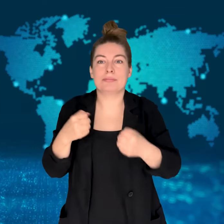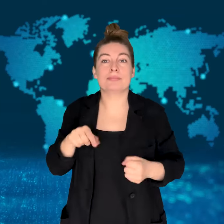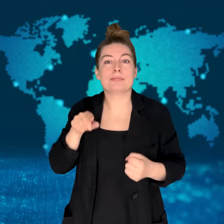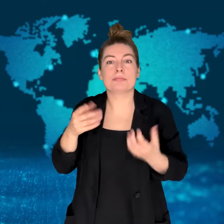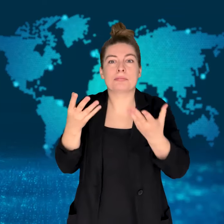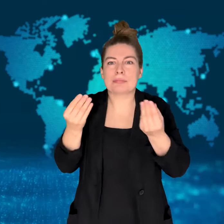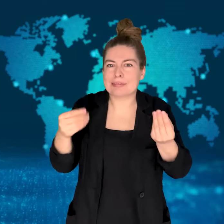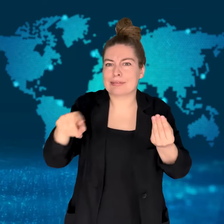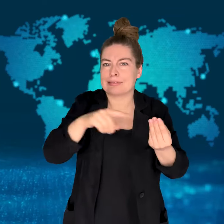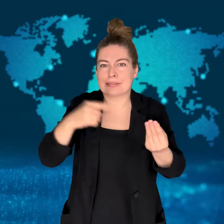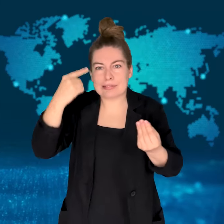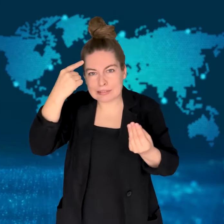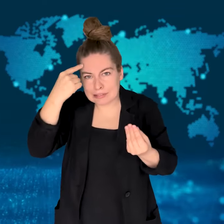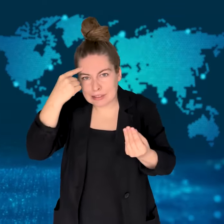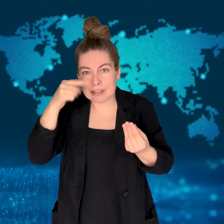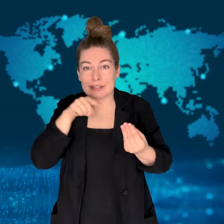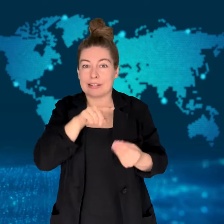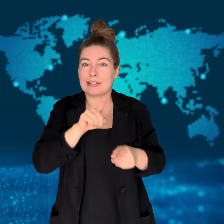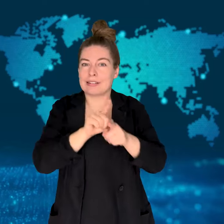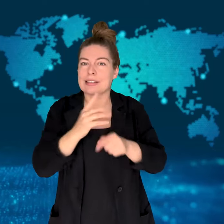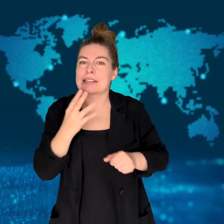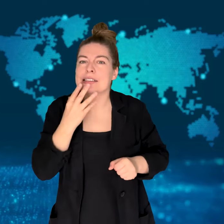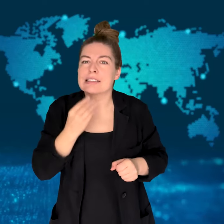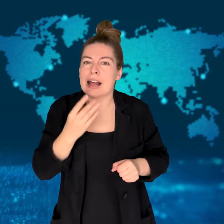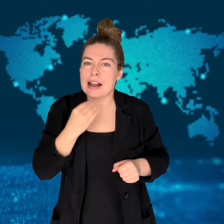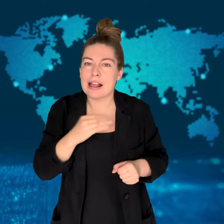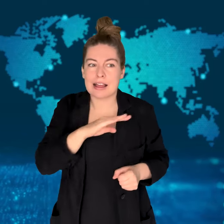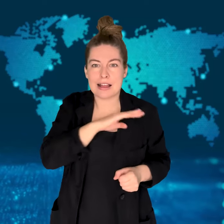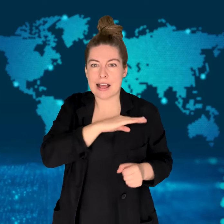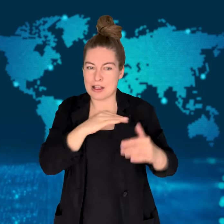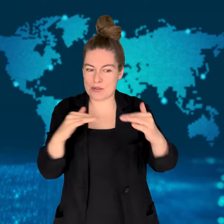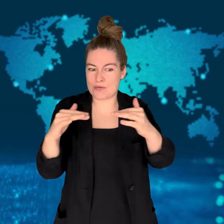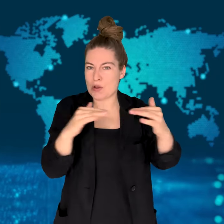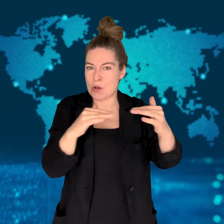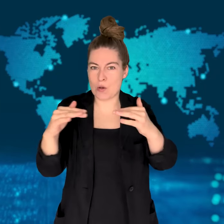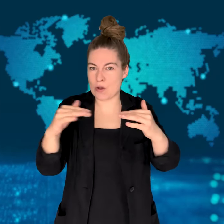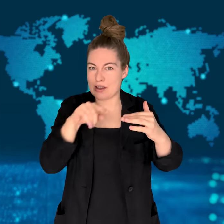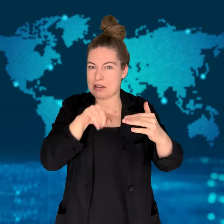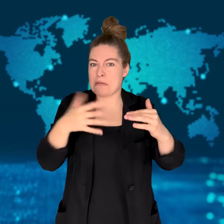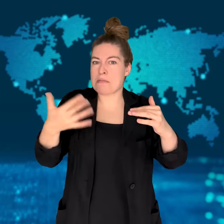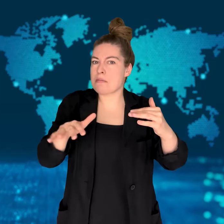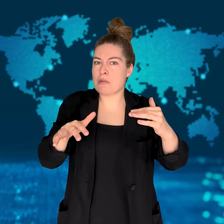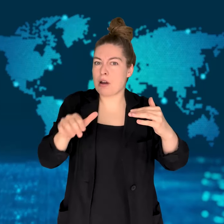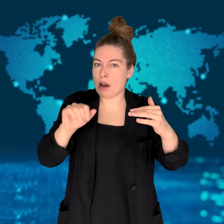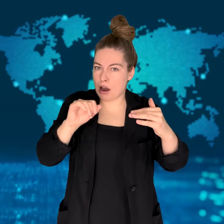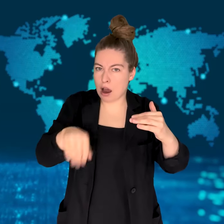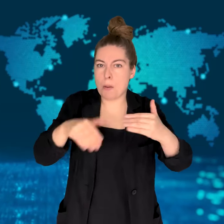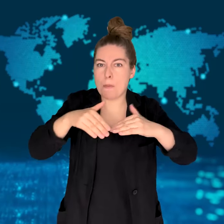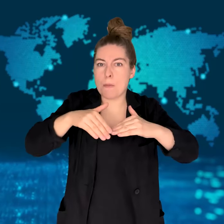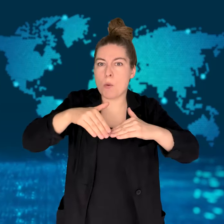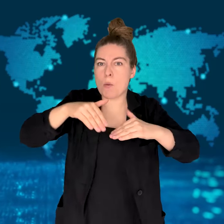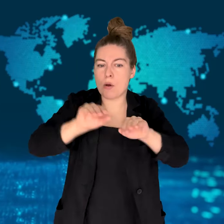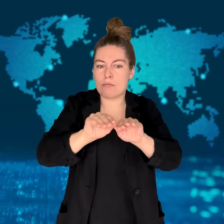Many fear the war in Gaza may escalate into a much wider conflict.